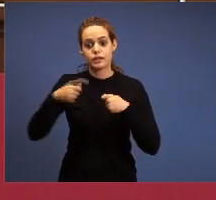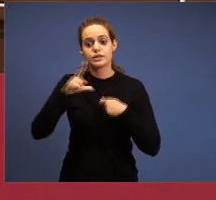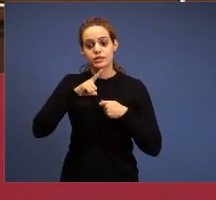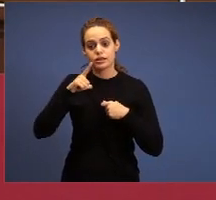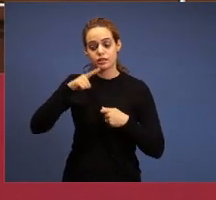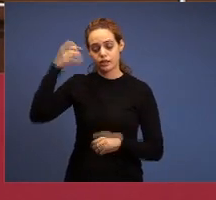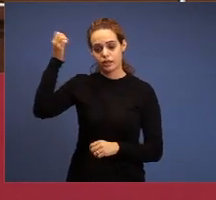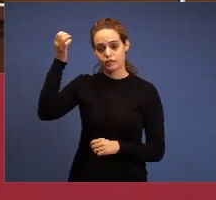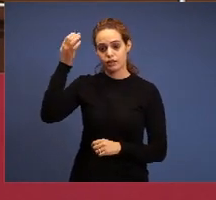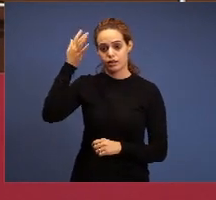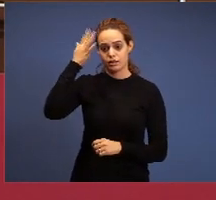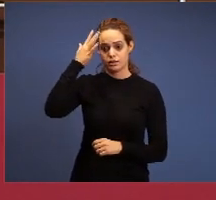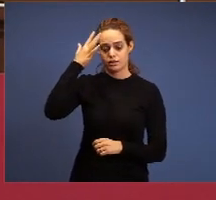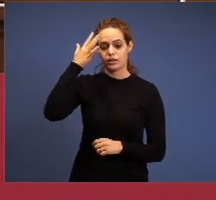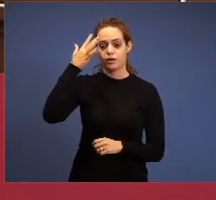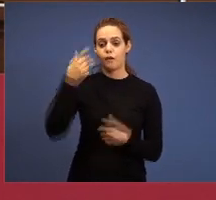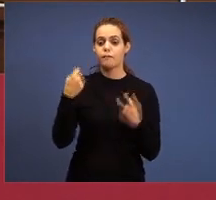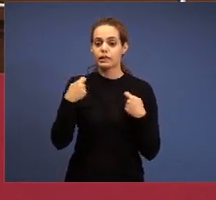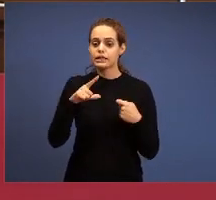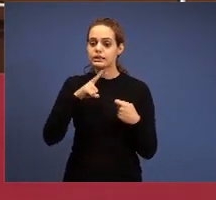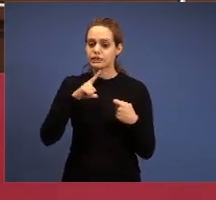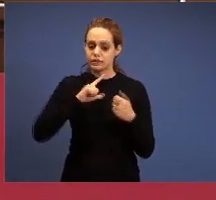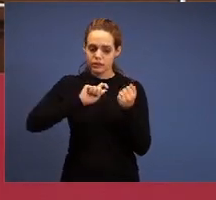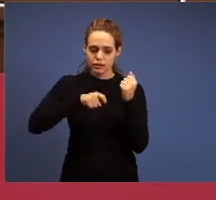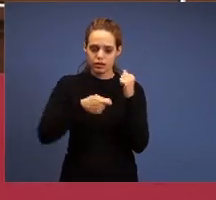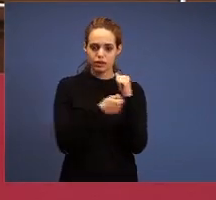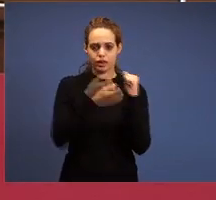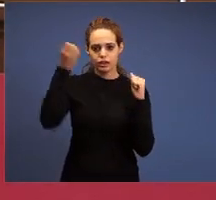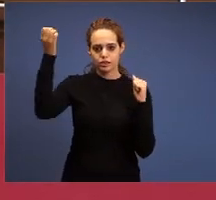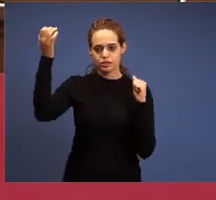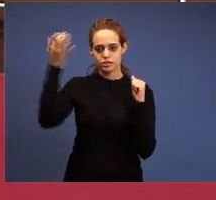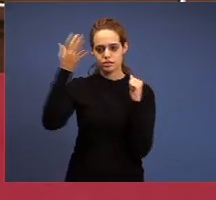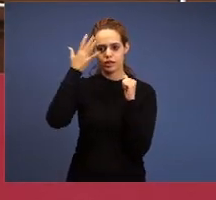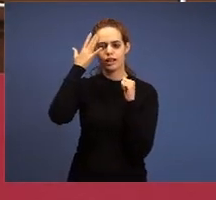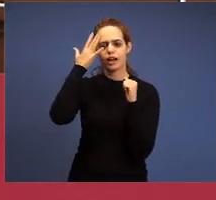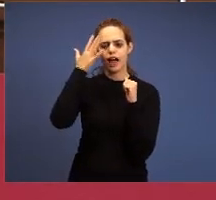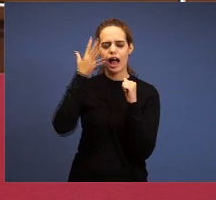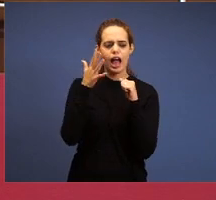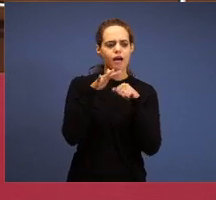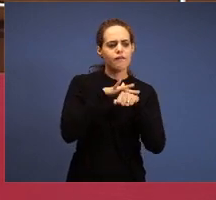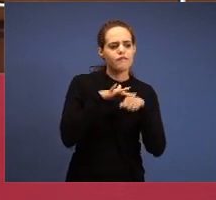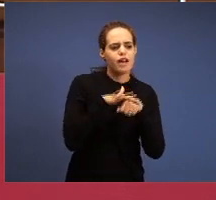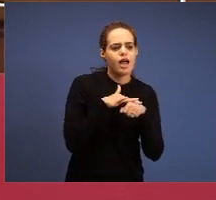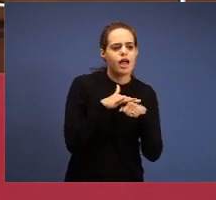she won't leave by conversation, preaching, get it out of your head, you don’t need